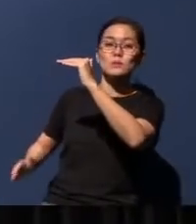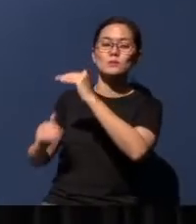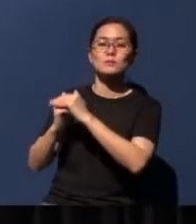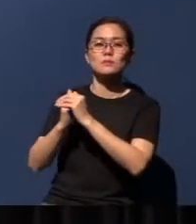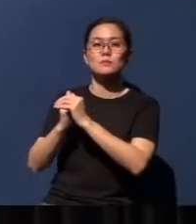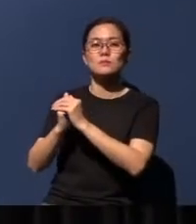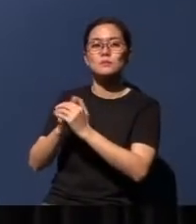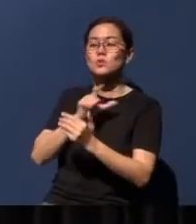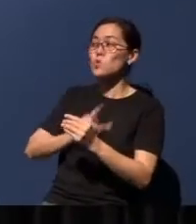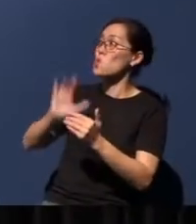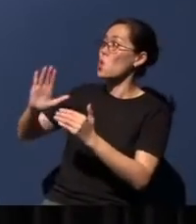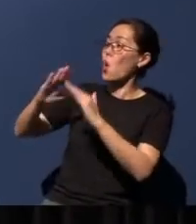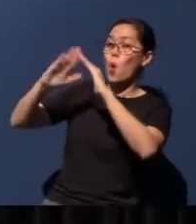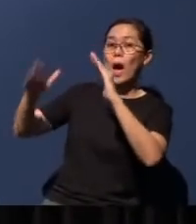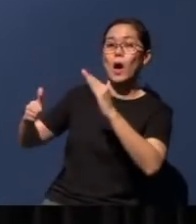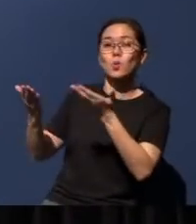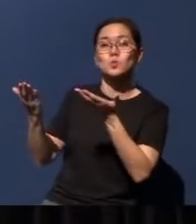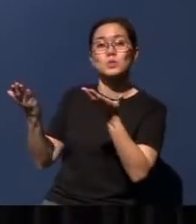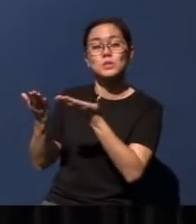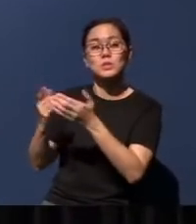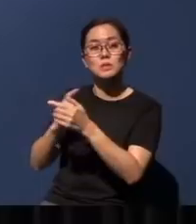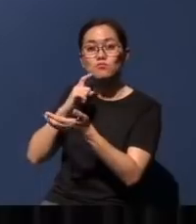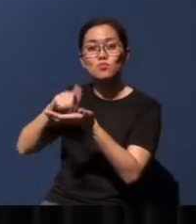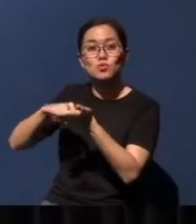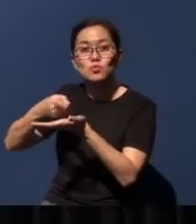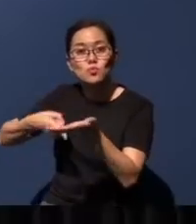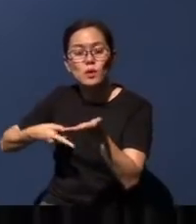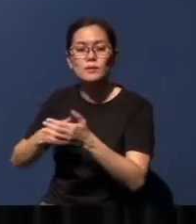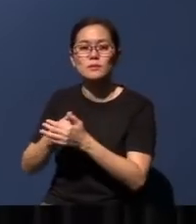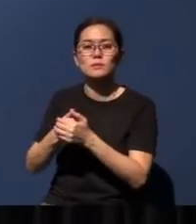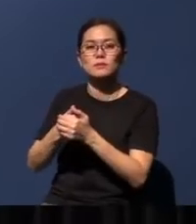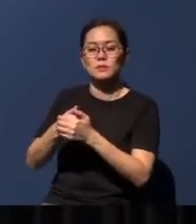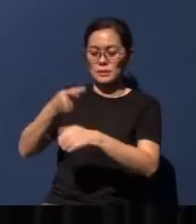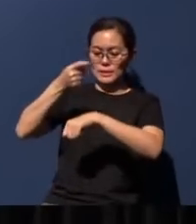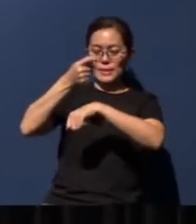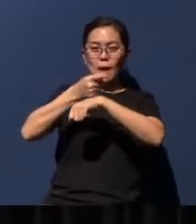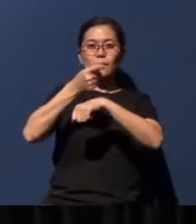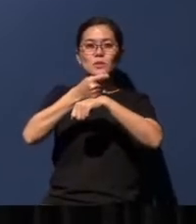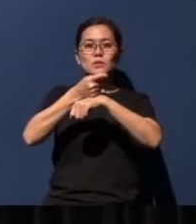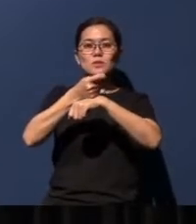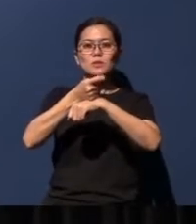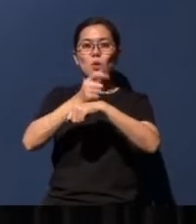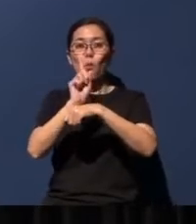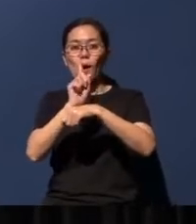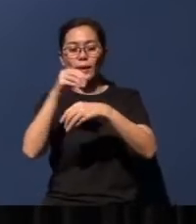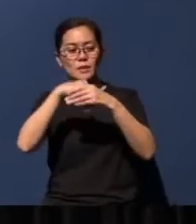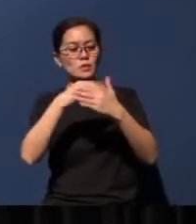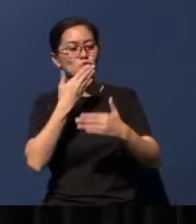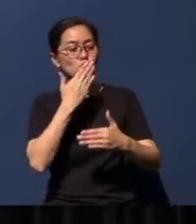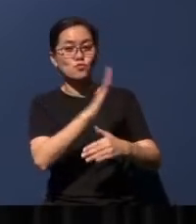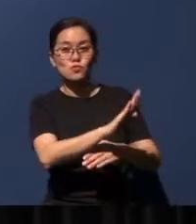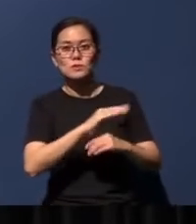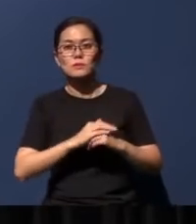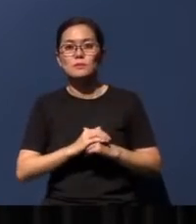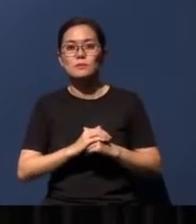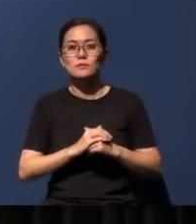the LORD' here refers to the temple that is in Jerusalem. Micah tells us that in the last days,